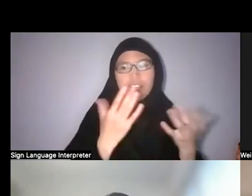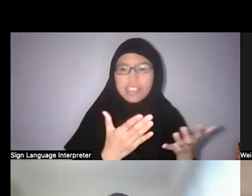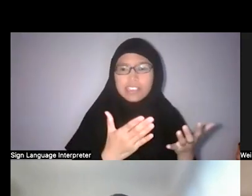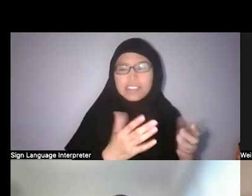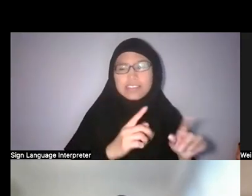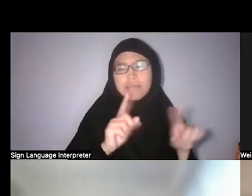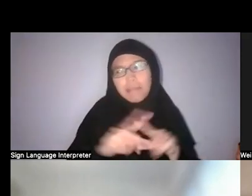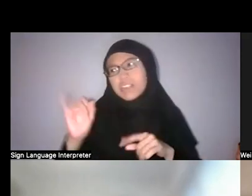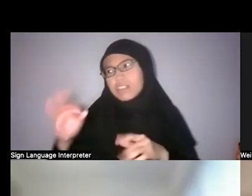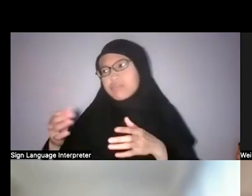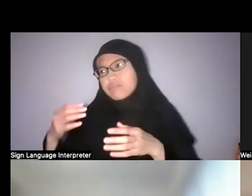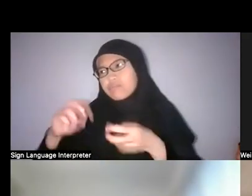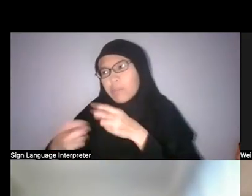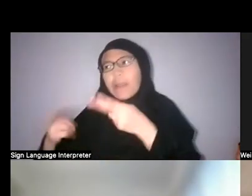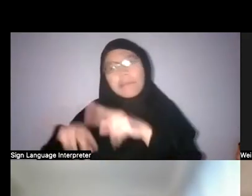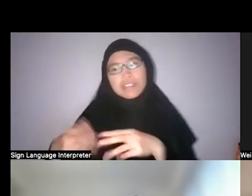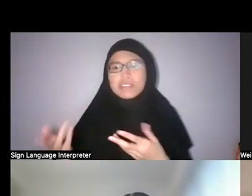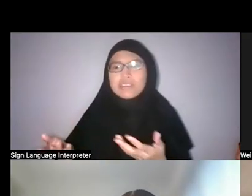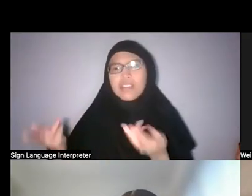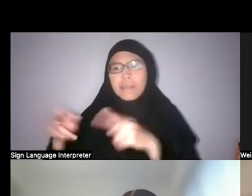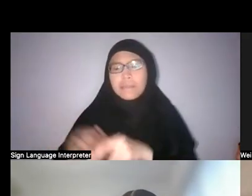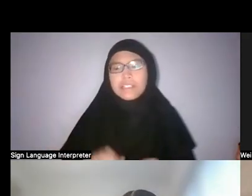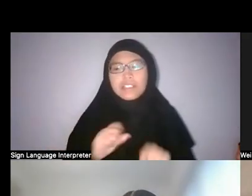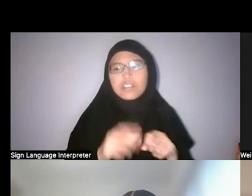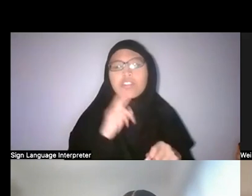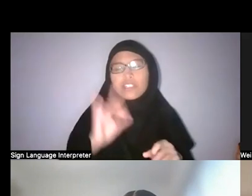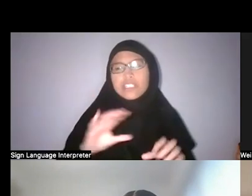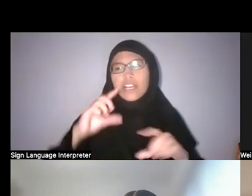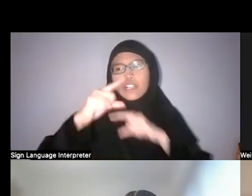Faris: Right. It’s really about a global kind of paradigm shift, almost.